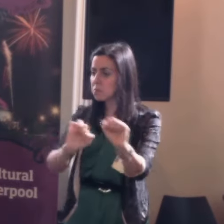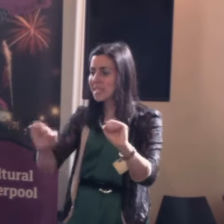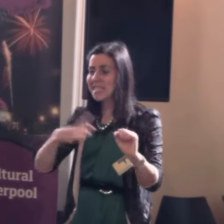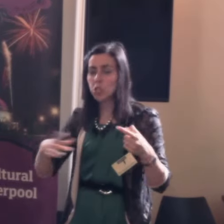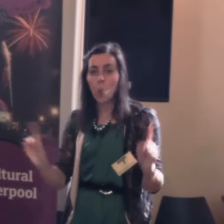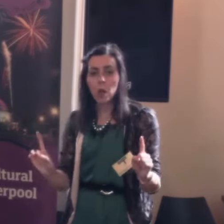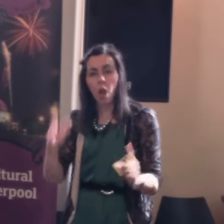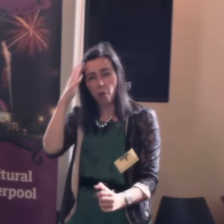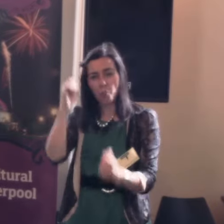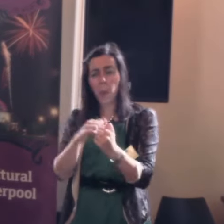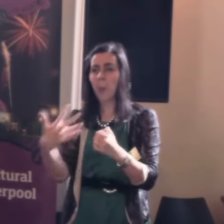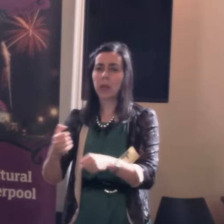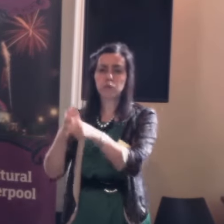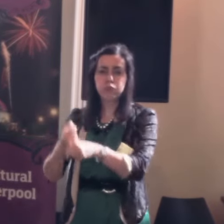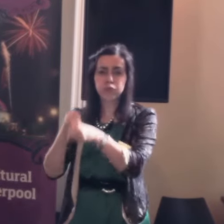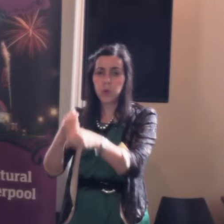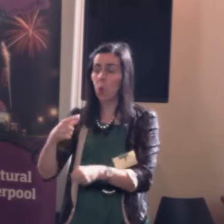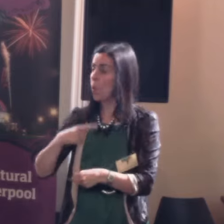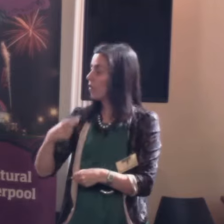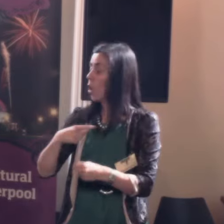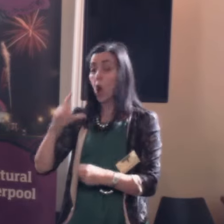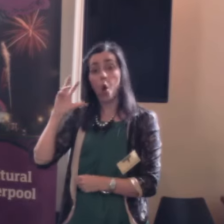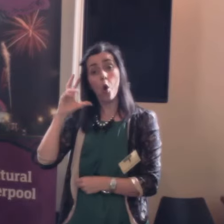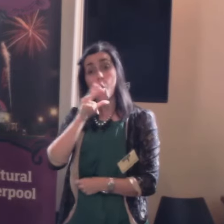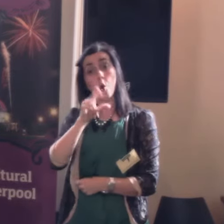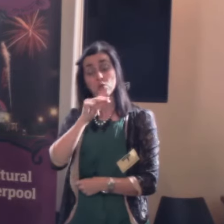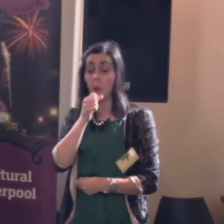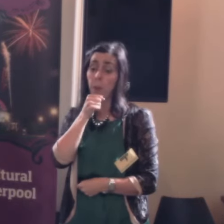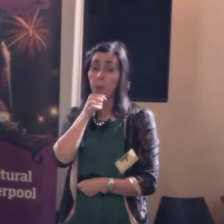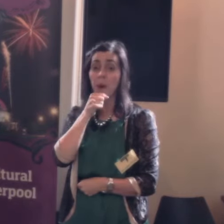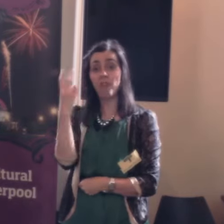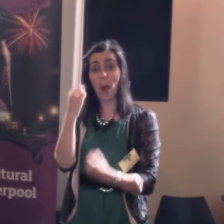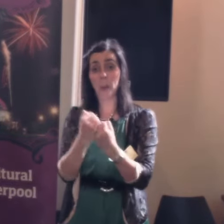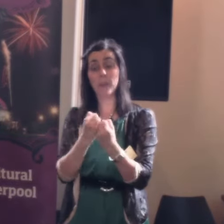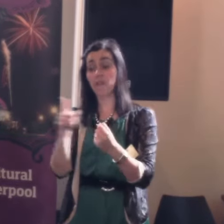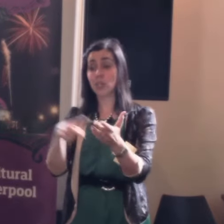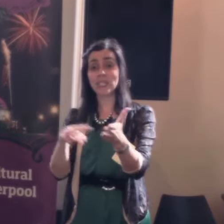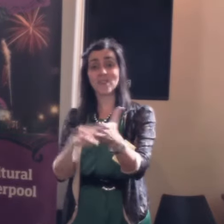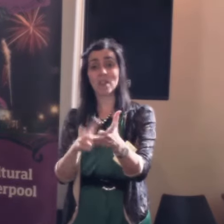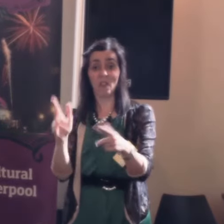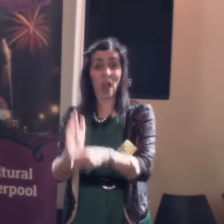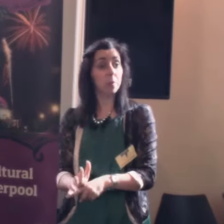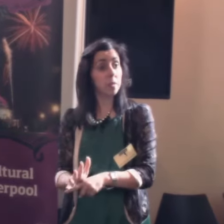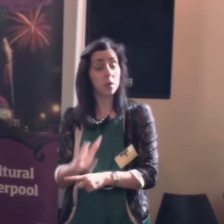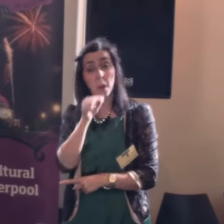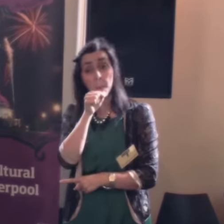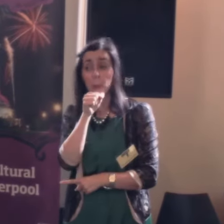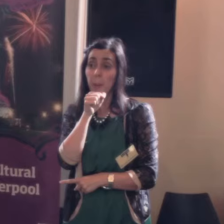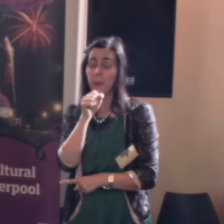I remember when we were campaigning for audio descriptions on films and on television and were told it was technically impossible